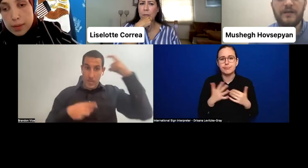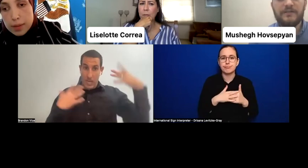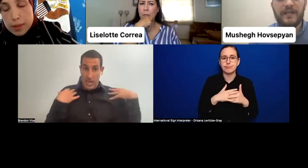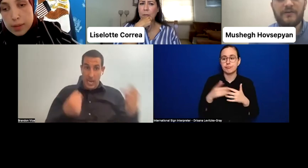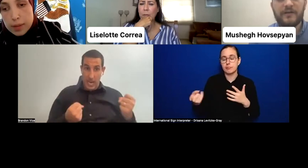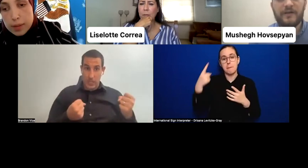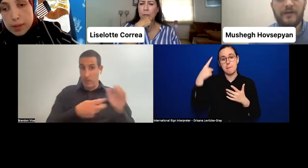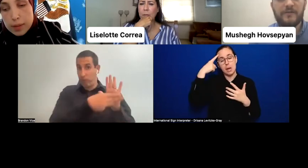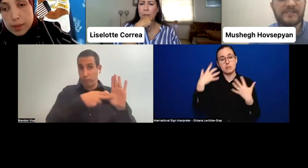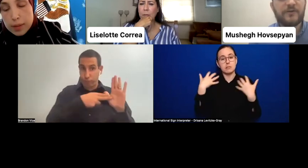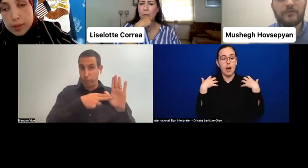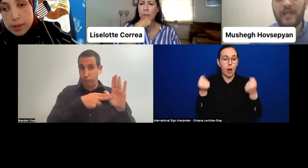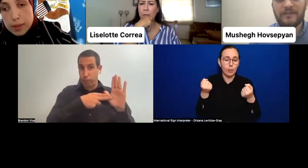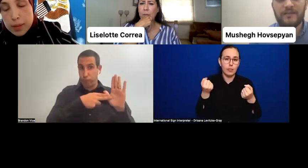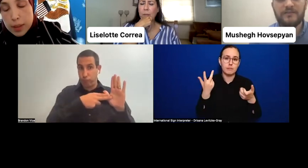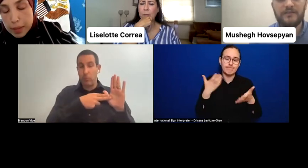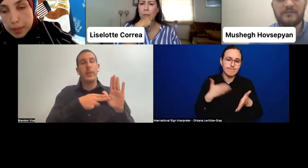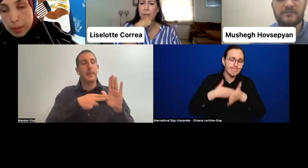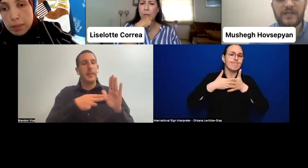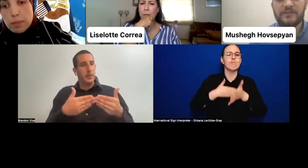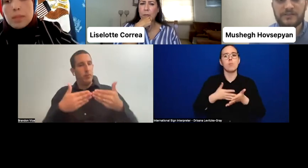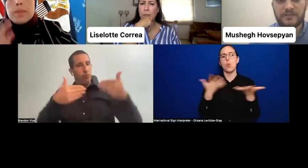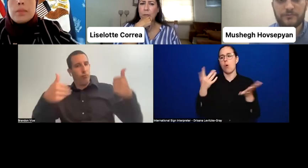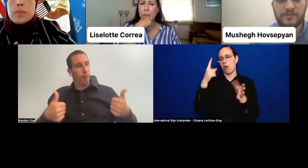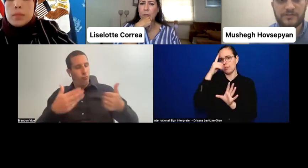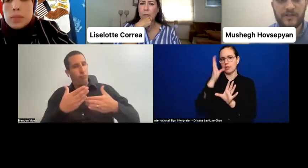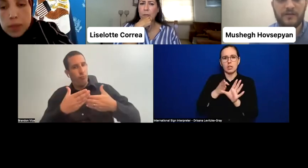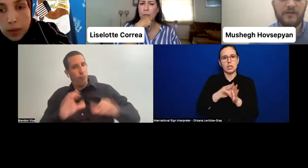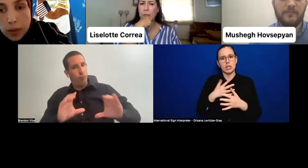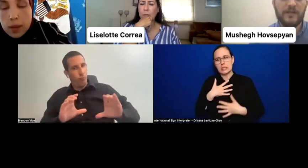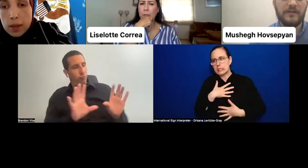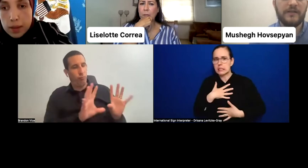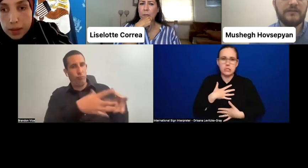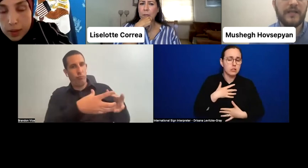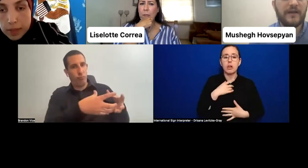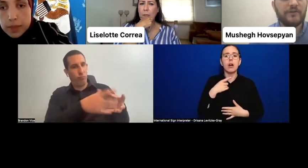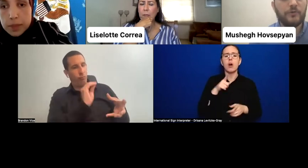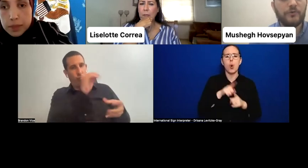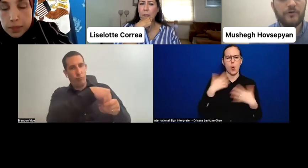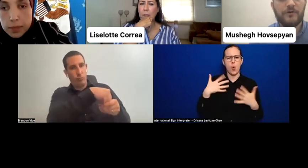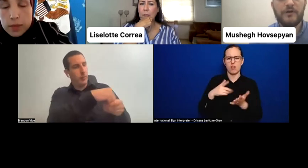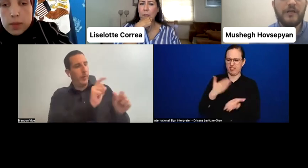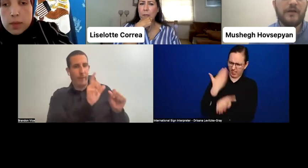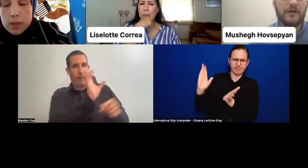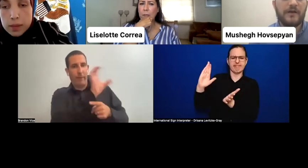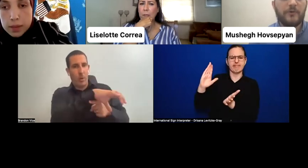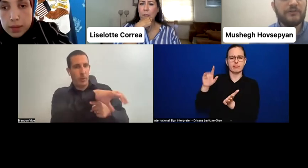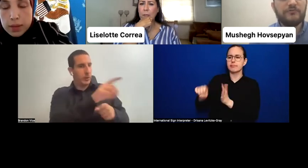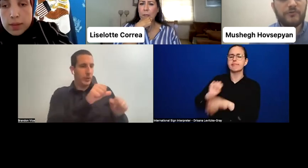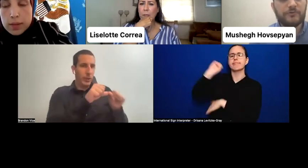they are segregated in special institutions mainly. And they have no right to vote.